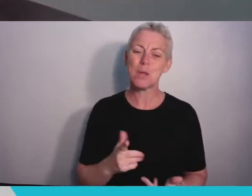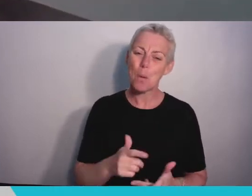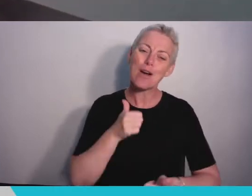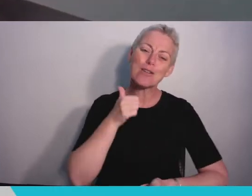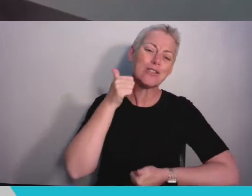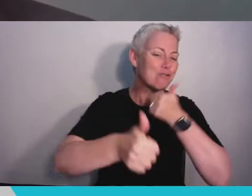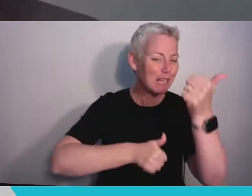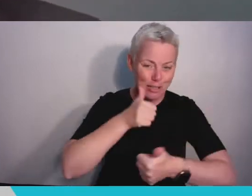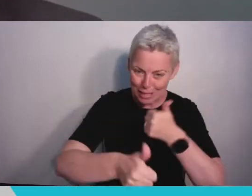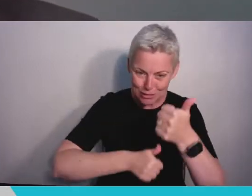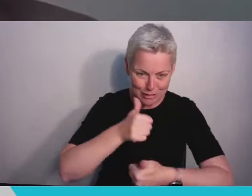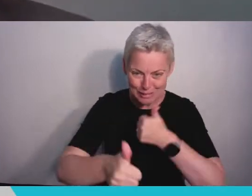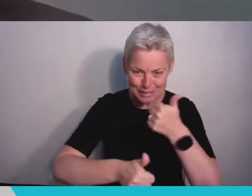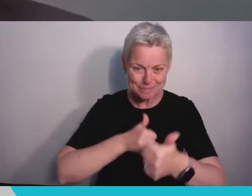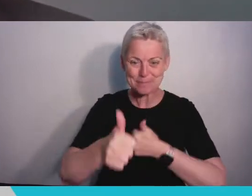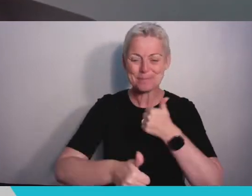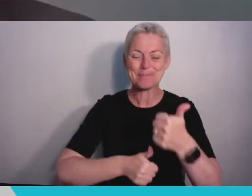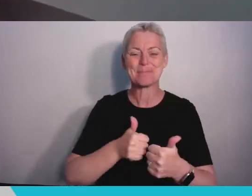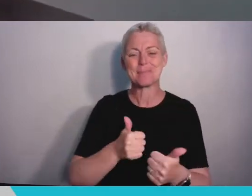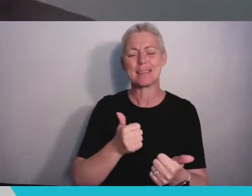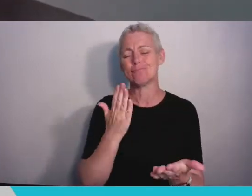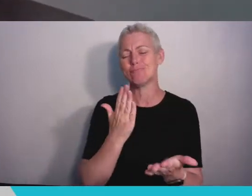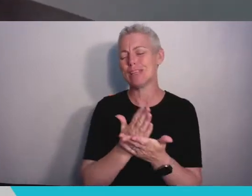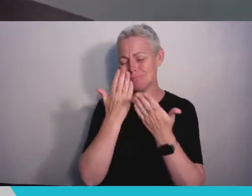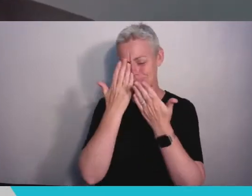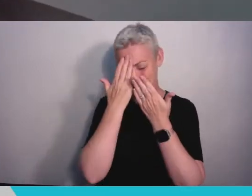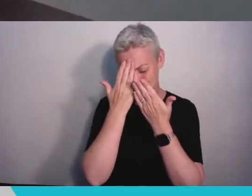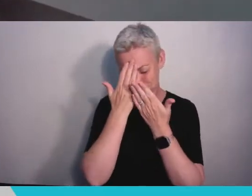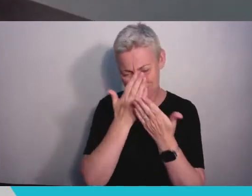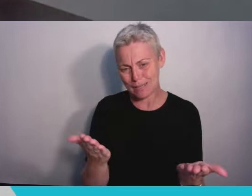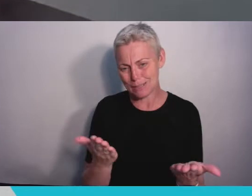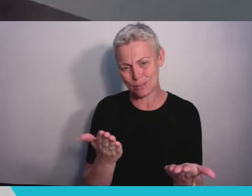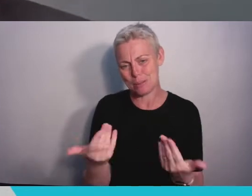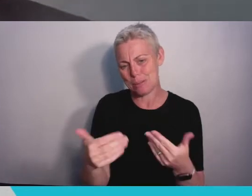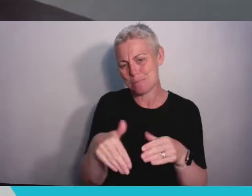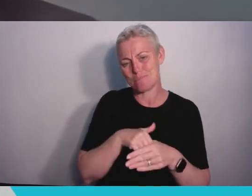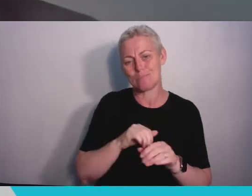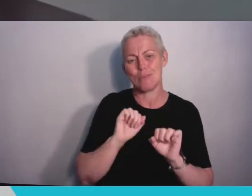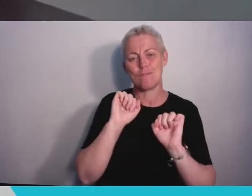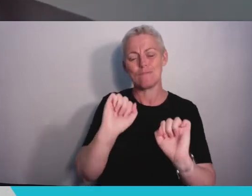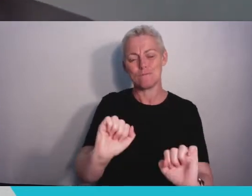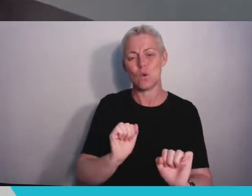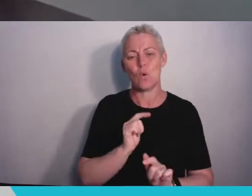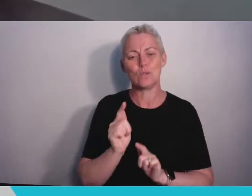has been a real privilege for us to be part of your journey so far and I'll now hand back